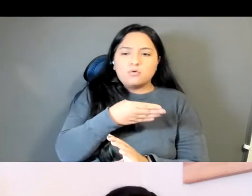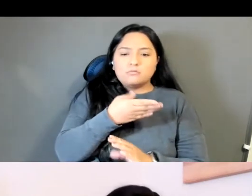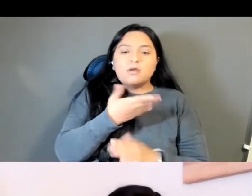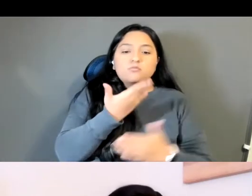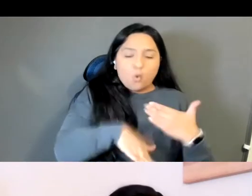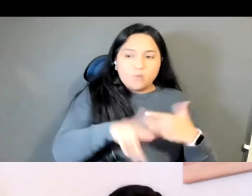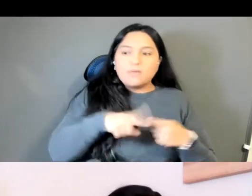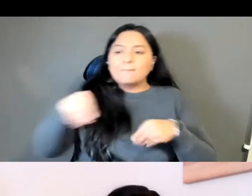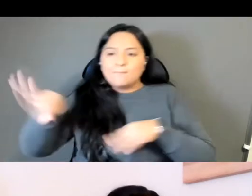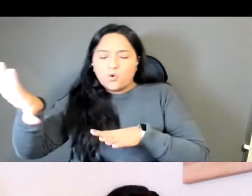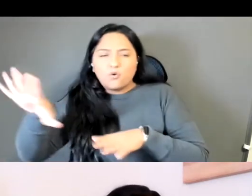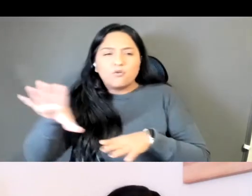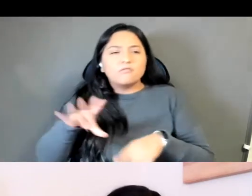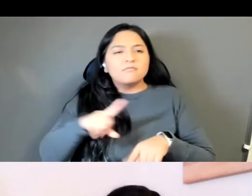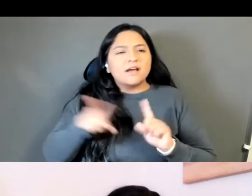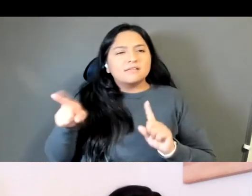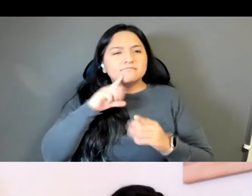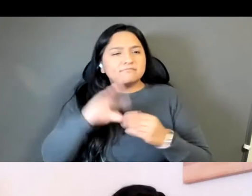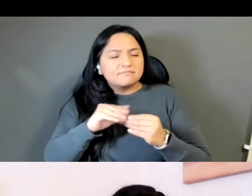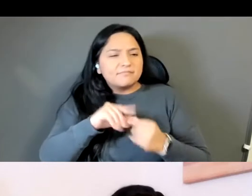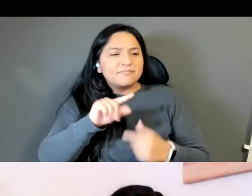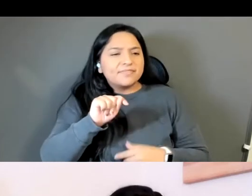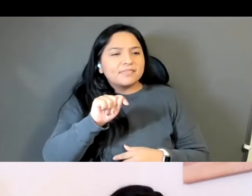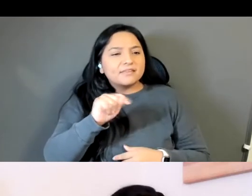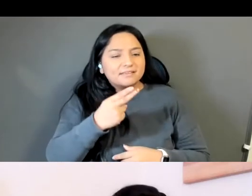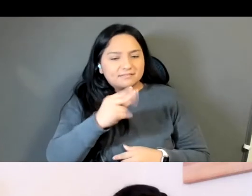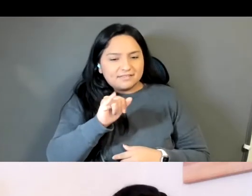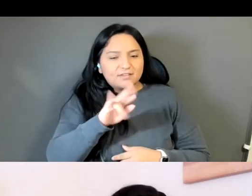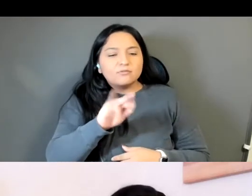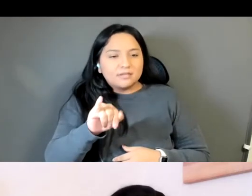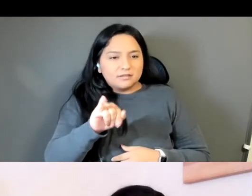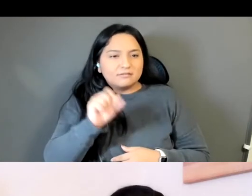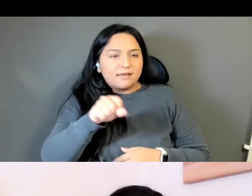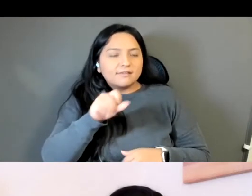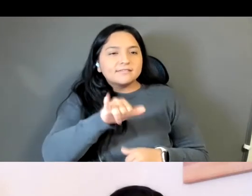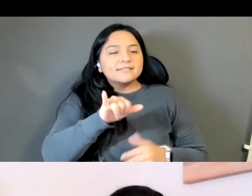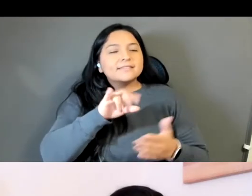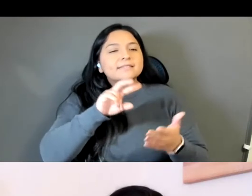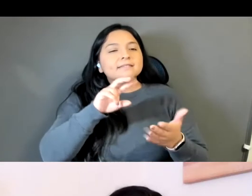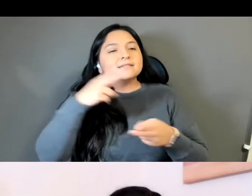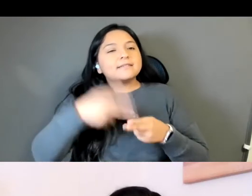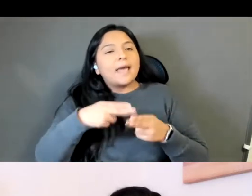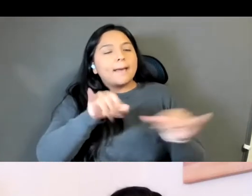yeah theory because it's the same as Siri, which is which is named with the Queen and the princess of the time.